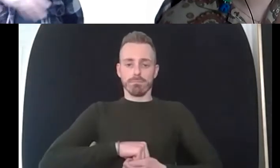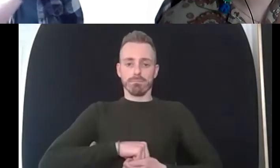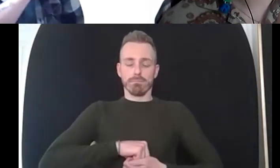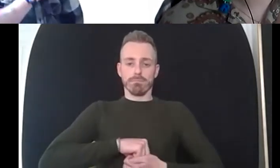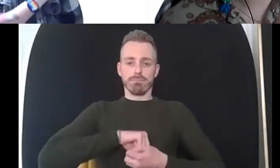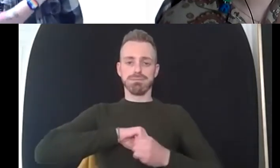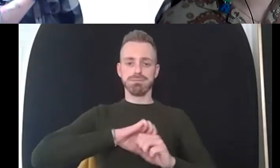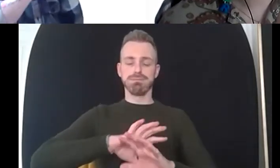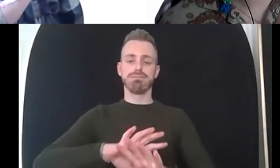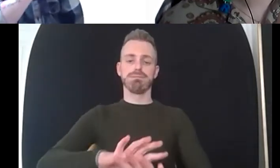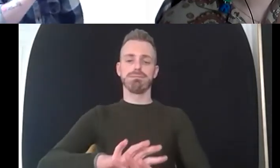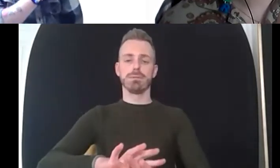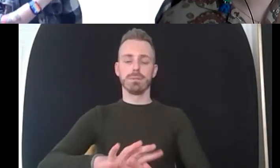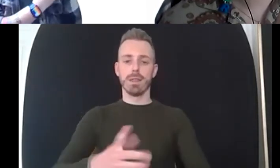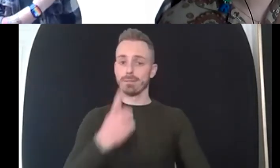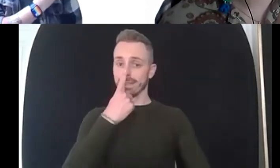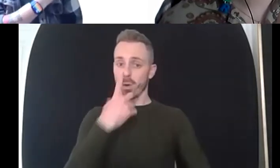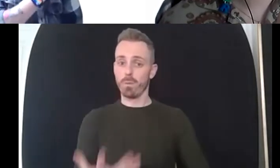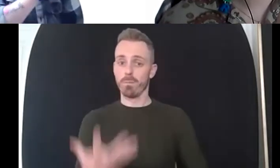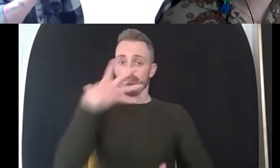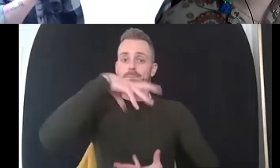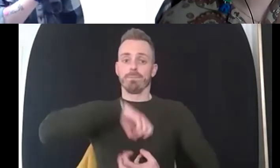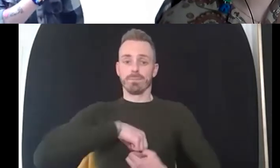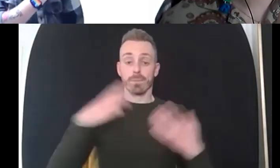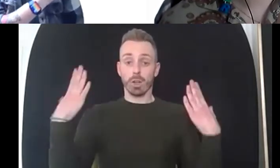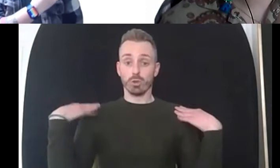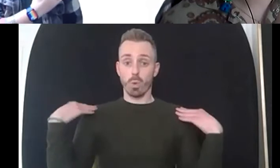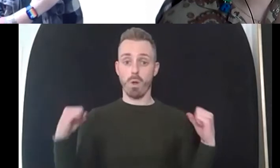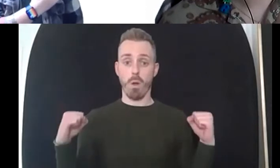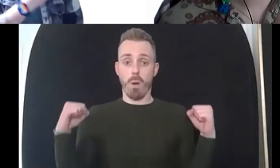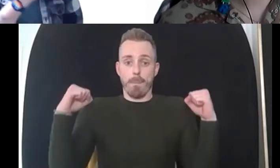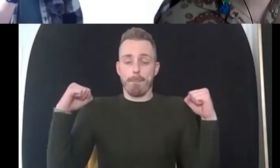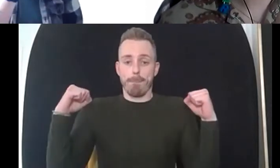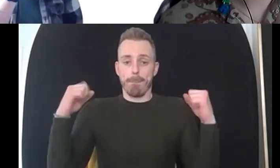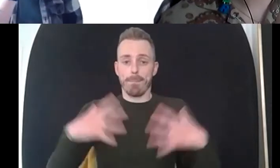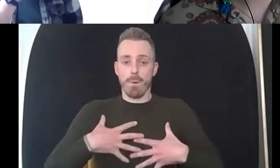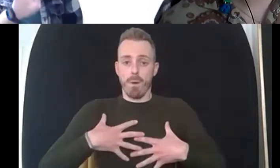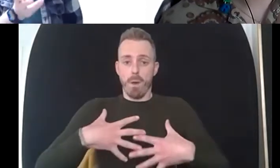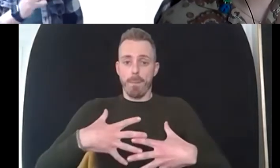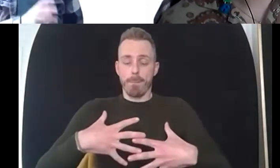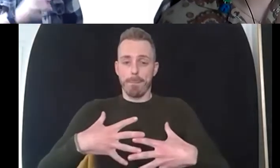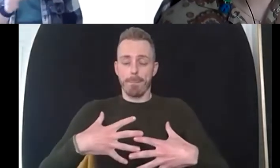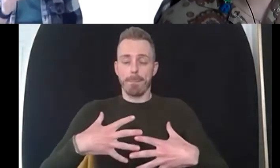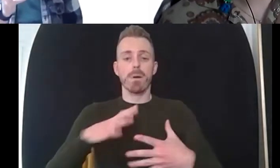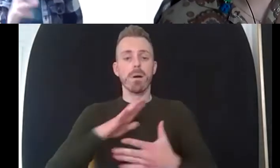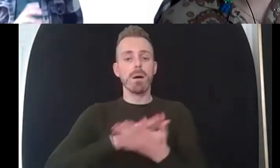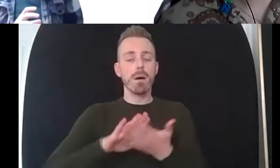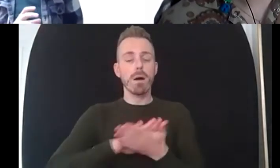following the breath with the rise of the shoulders and the rise of the chest um and so combining that with the grounding and the breathing